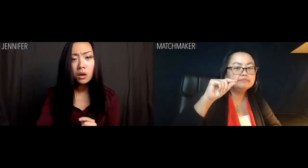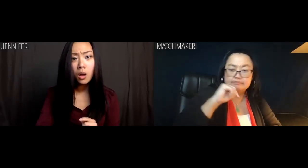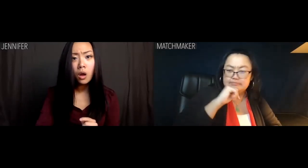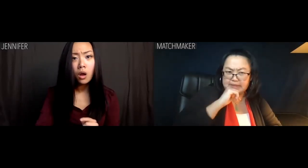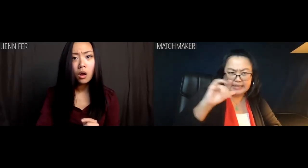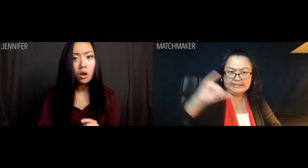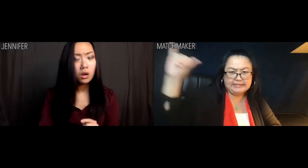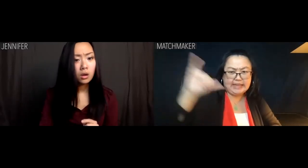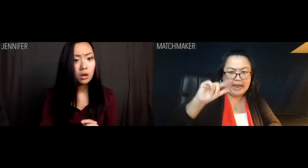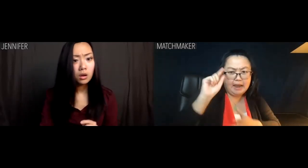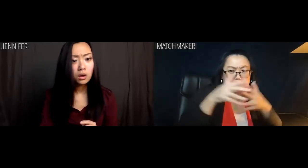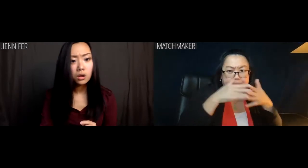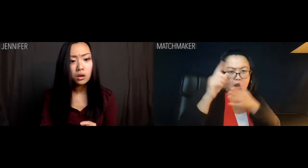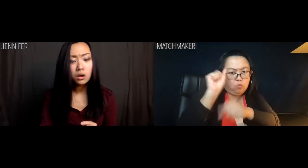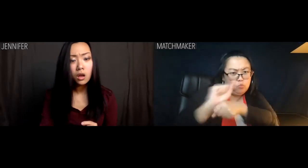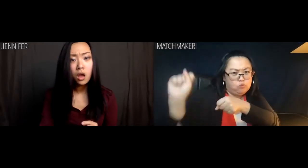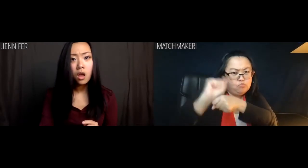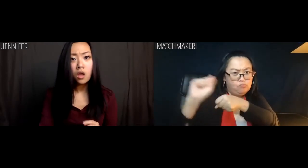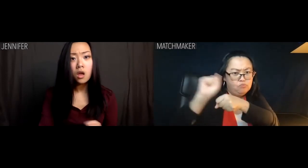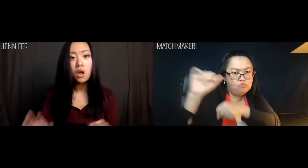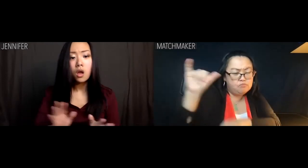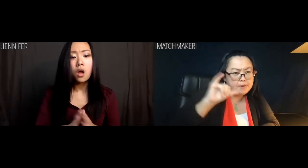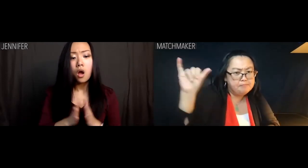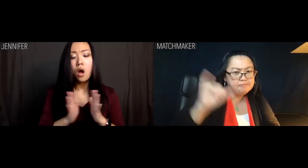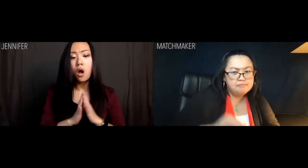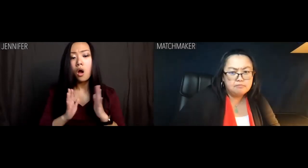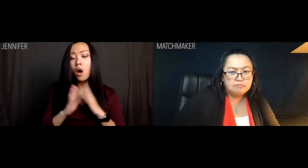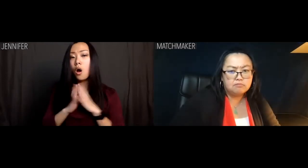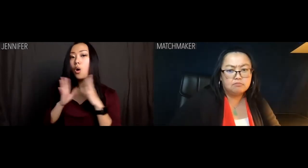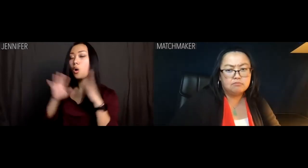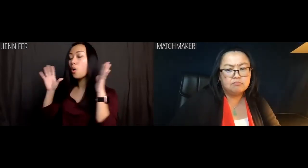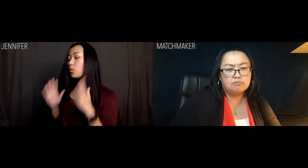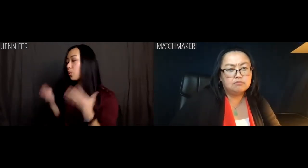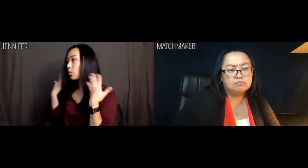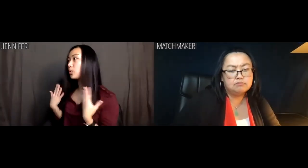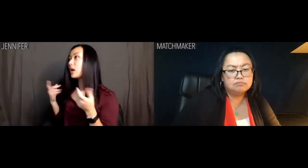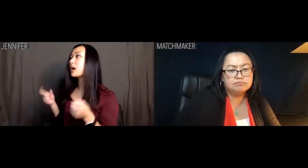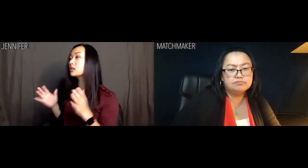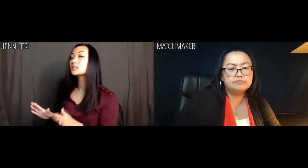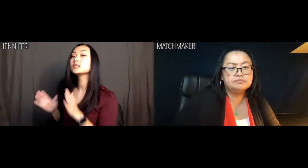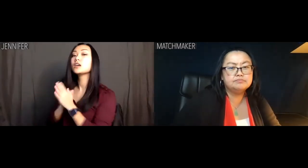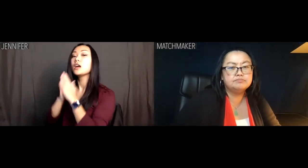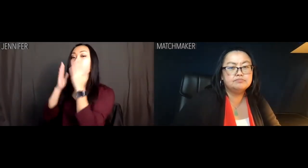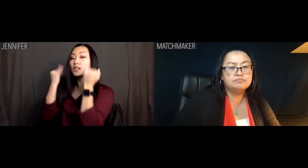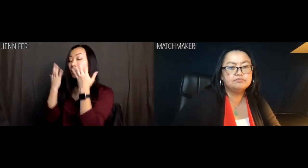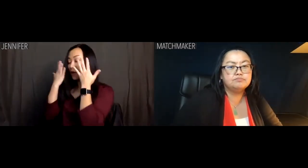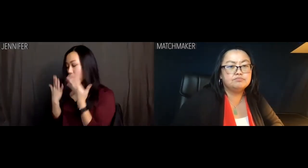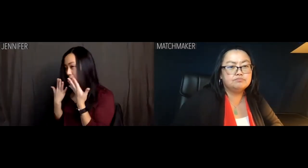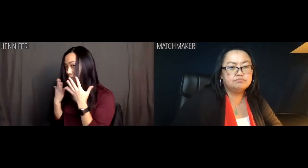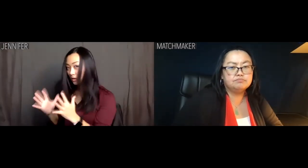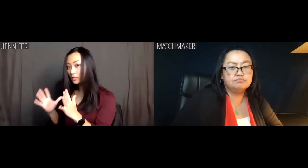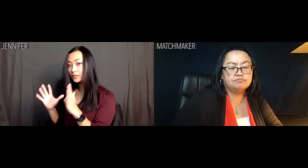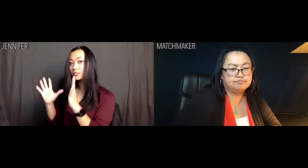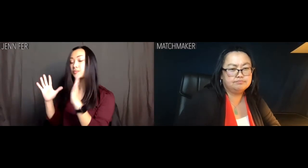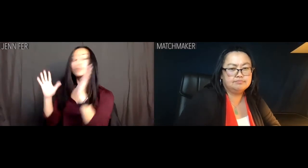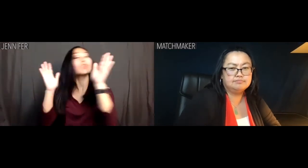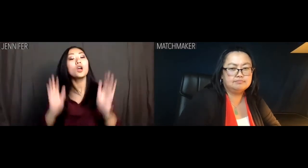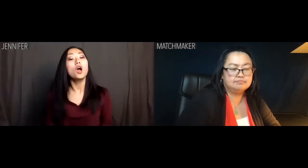Is that not your standard American work week? Jennifer: OK. I can handle this Jenny. Just handle this.